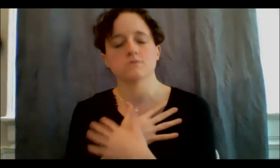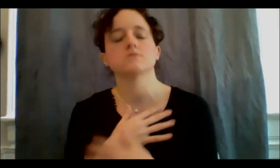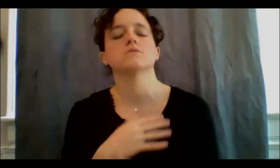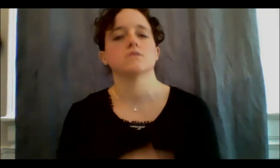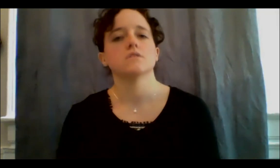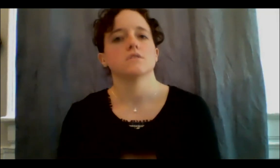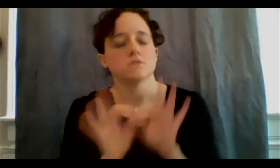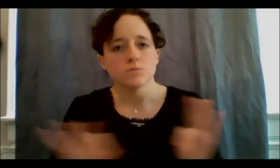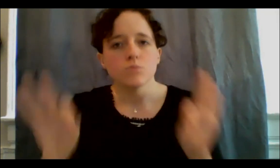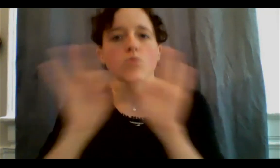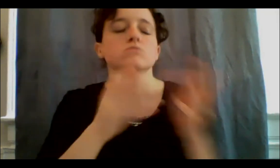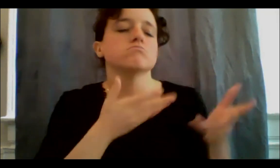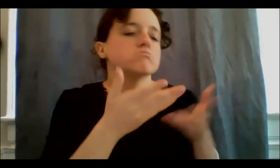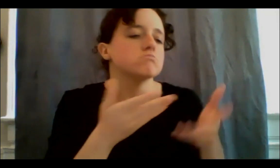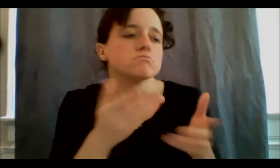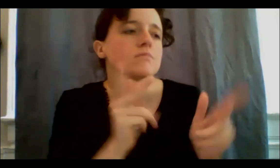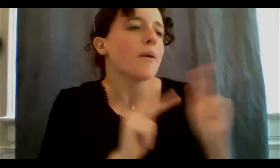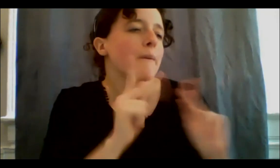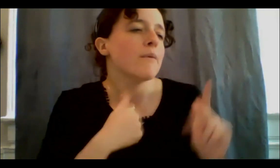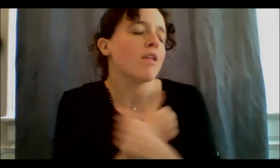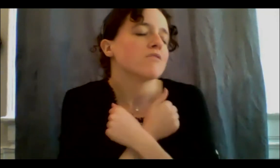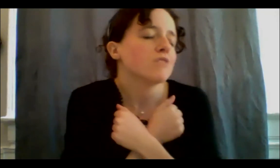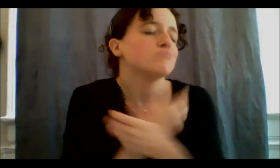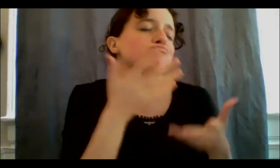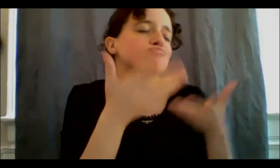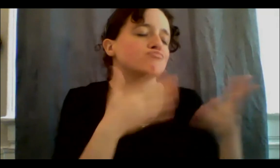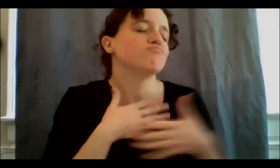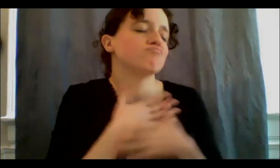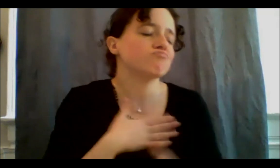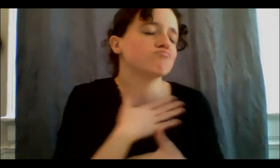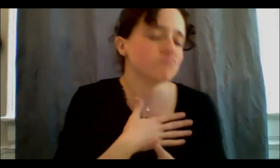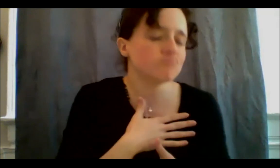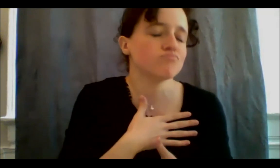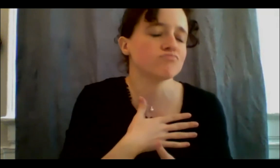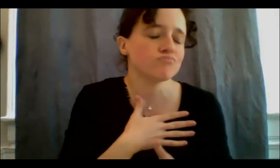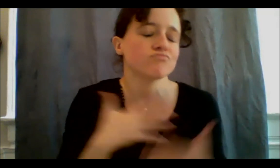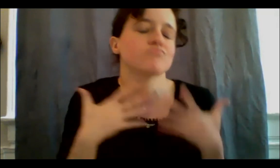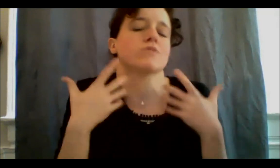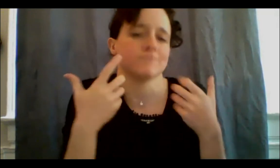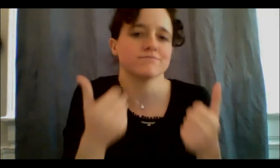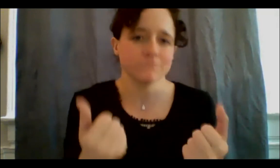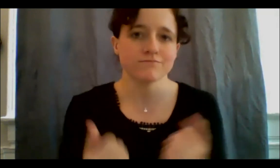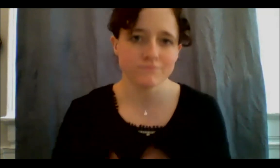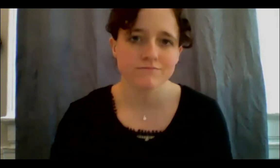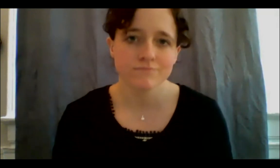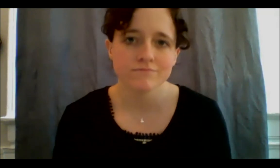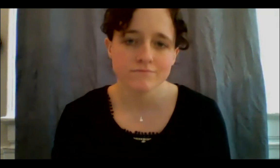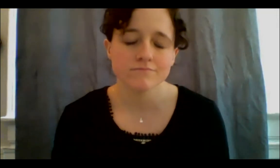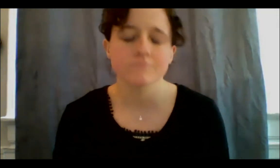without thinking about the 12 things you have to do– all of that was really healing for me. And I'm truly not the type of person that can, you know, take